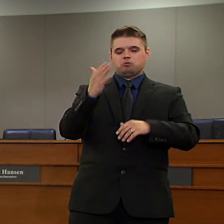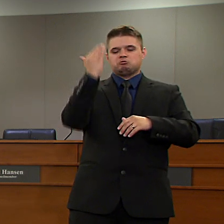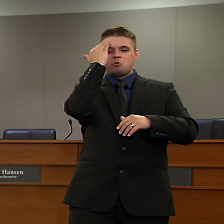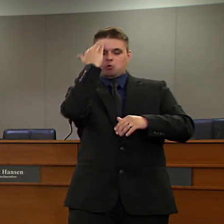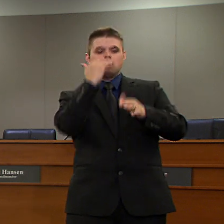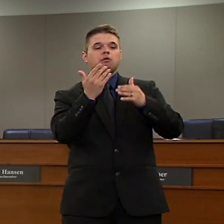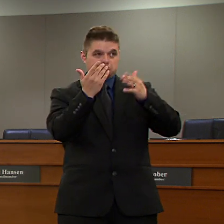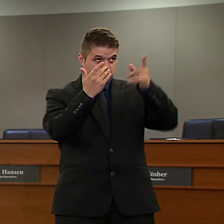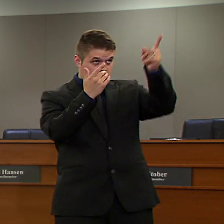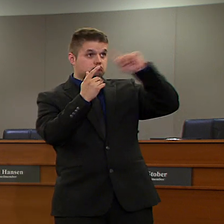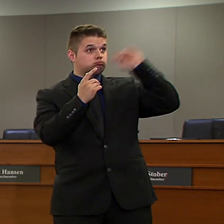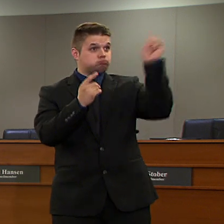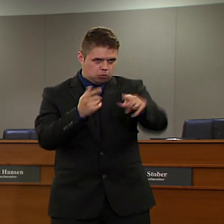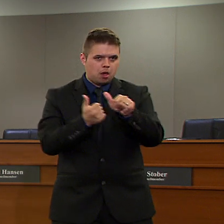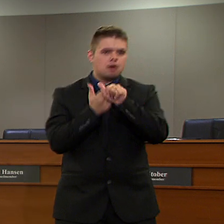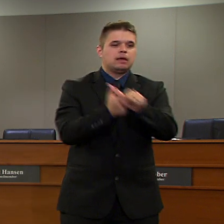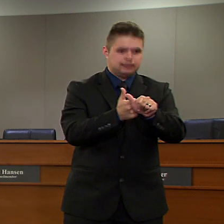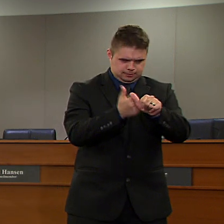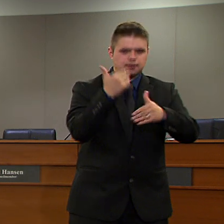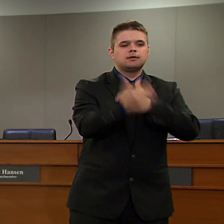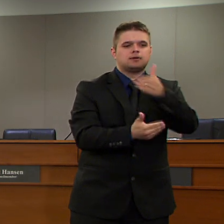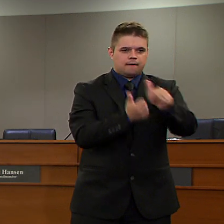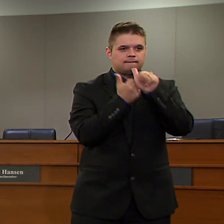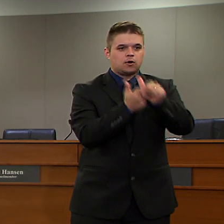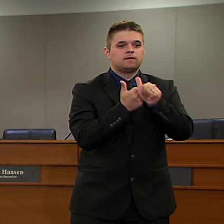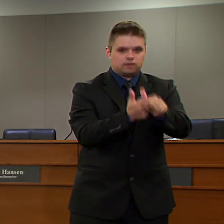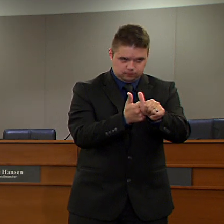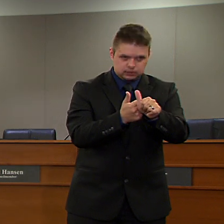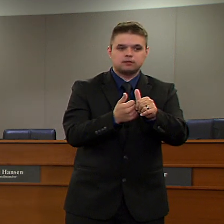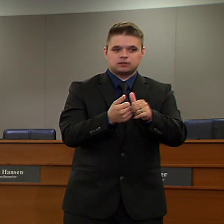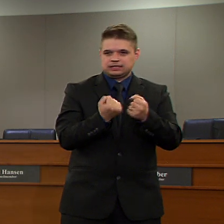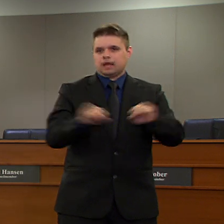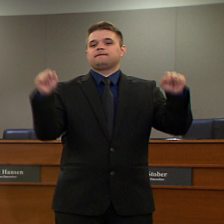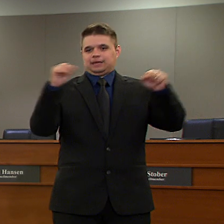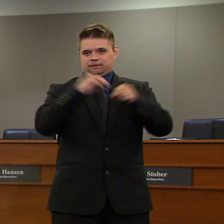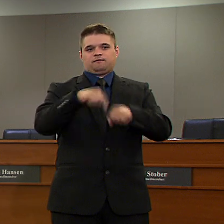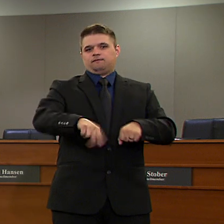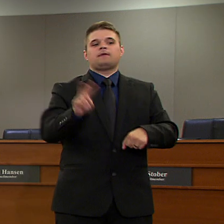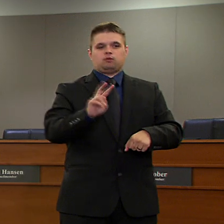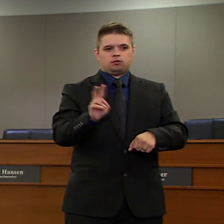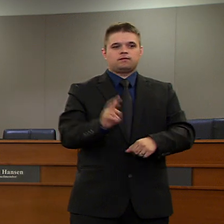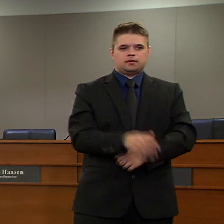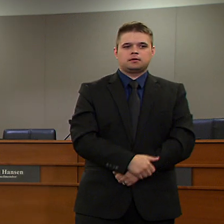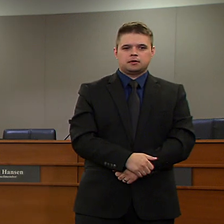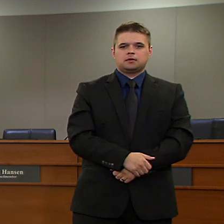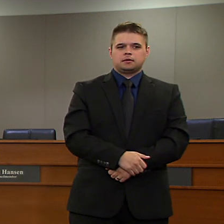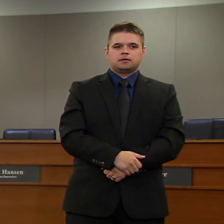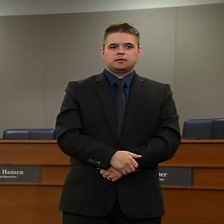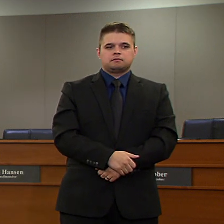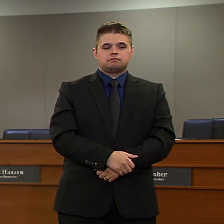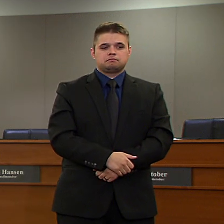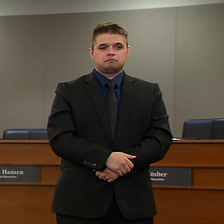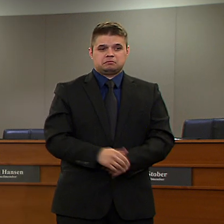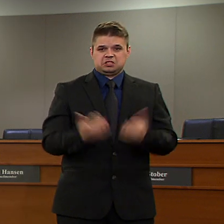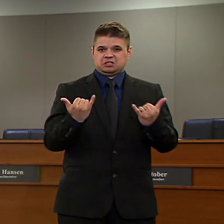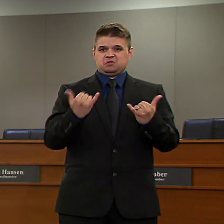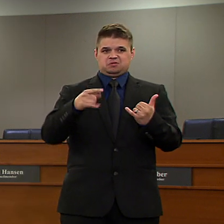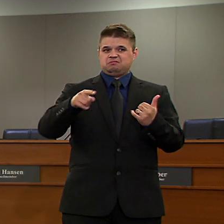things moving and reopening here in Vancouver. But during this time, please continue to prioritize your